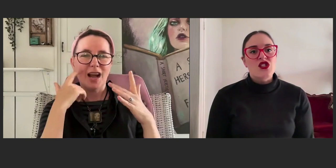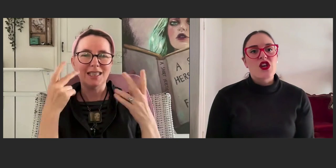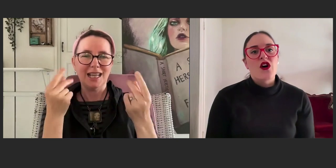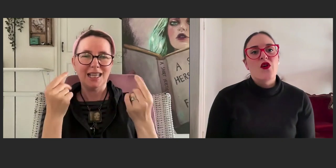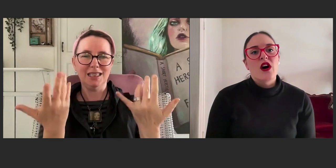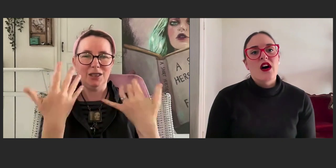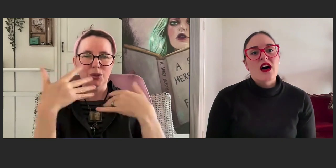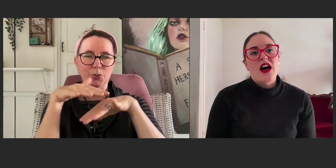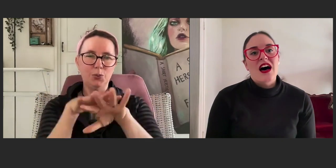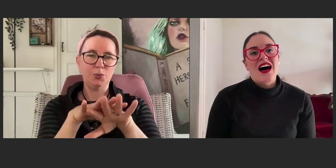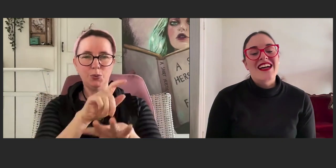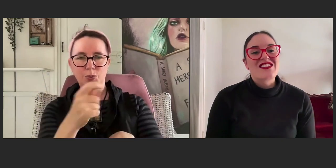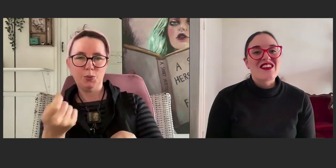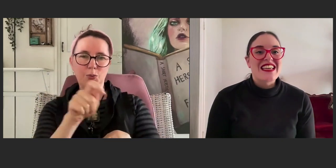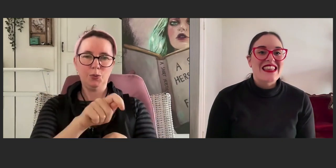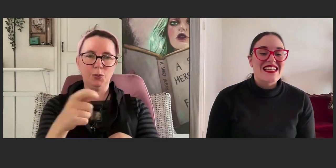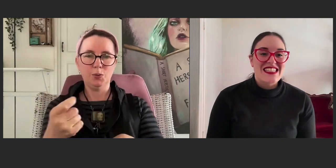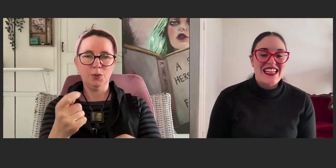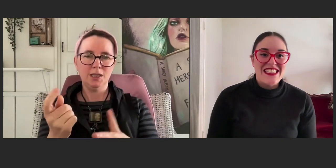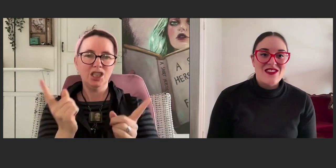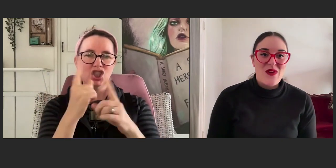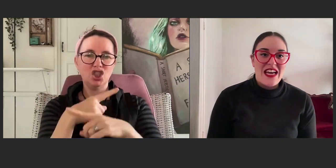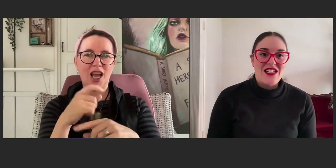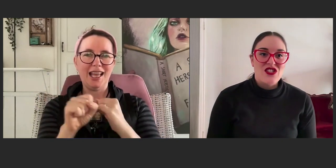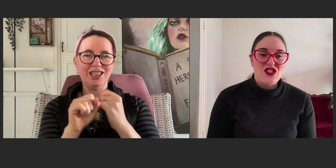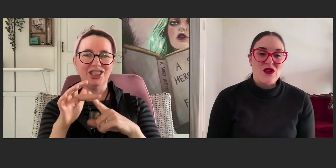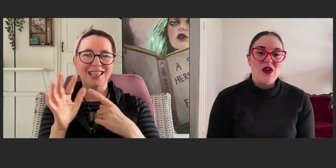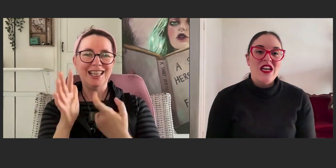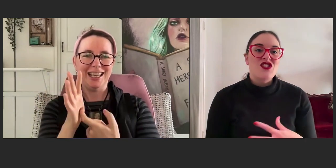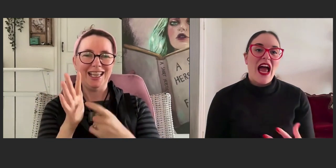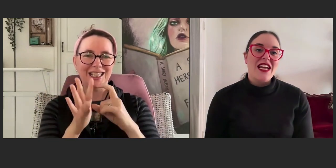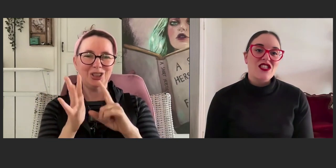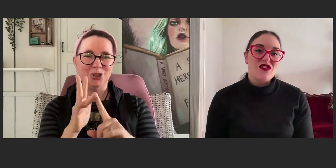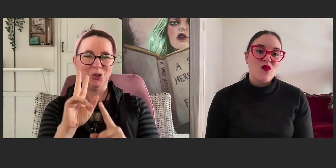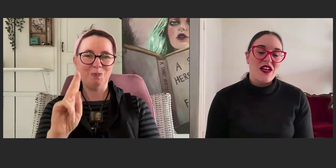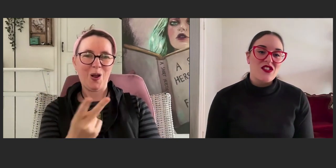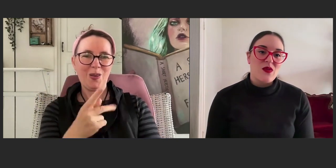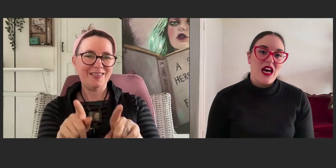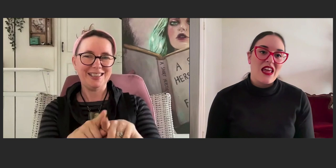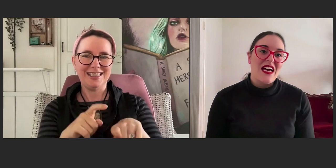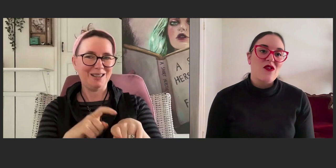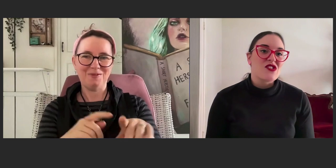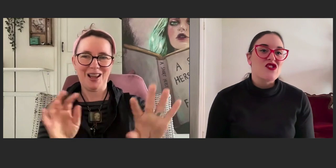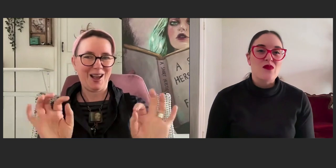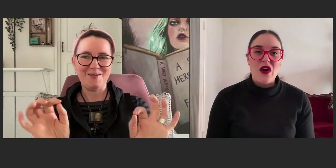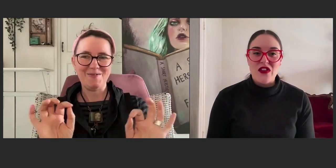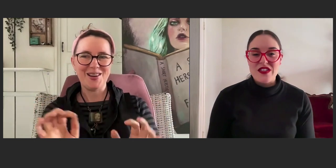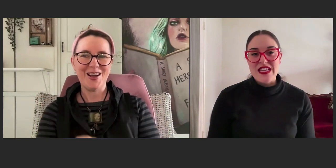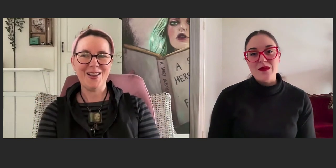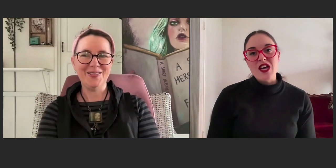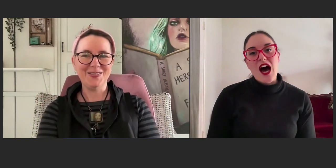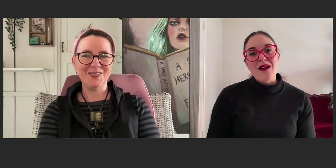So, I don't think there's an easy way to change from one to another or to do both at the same time.